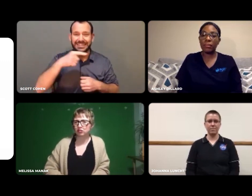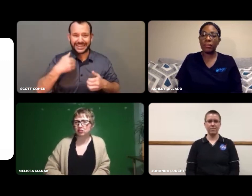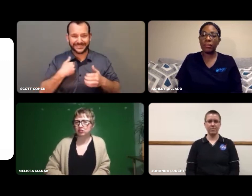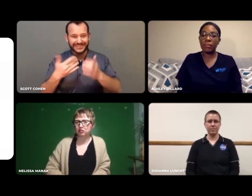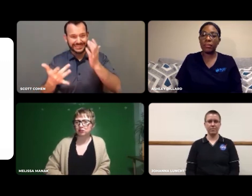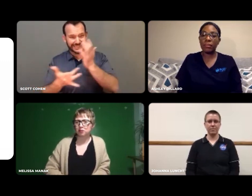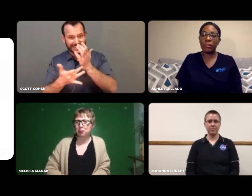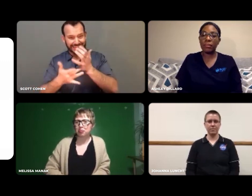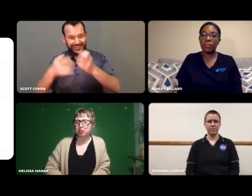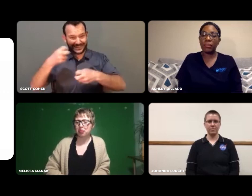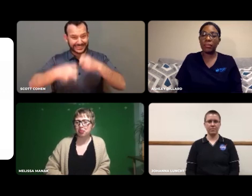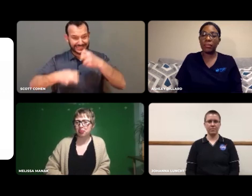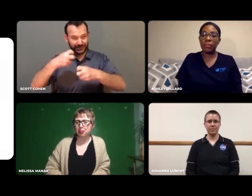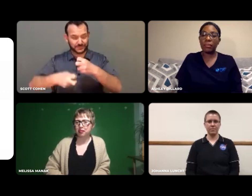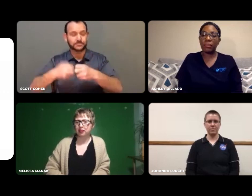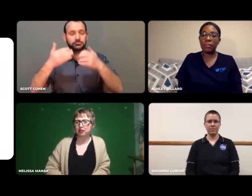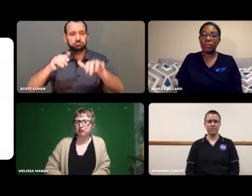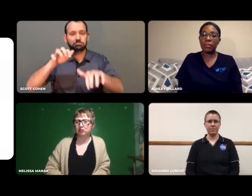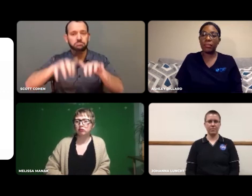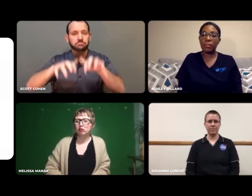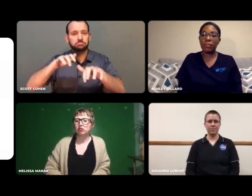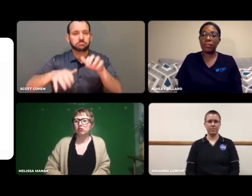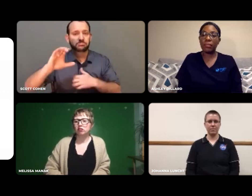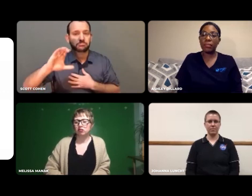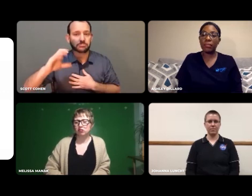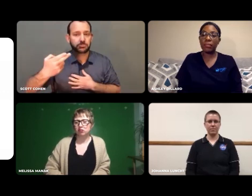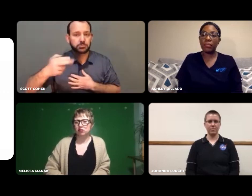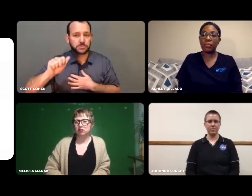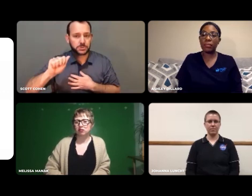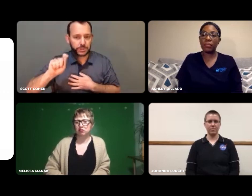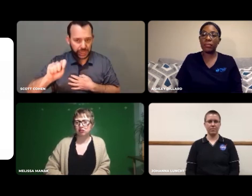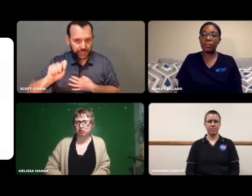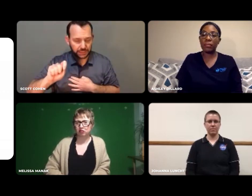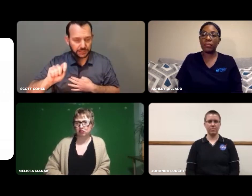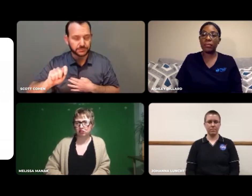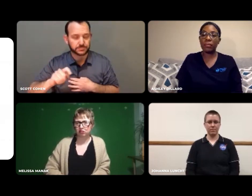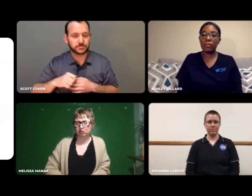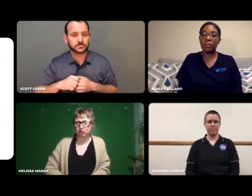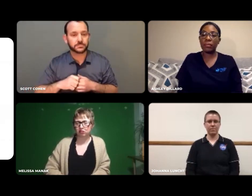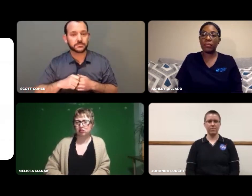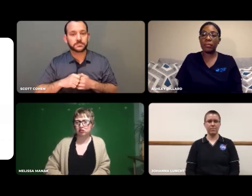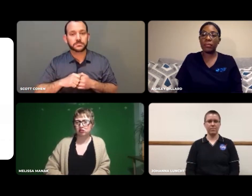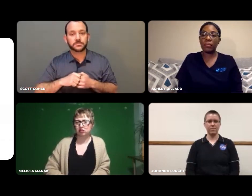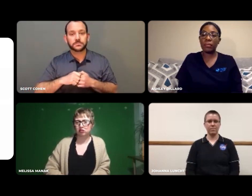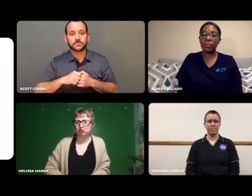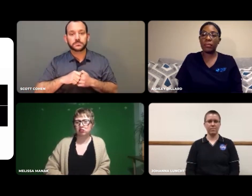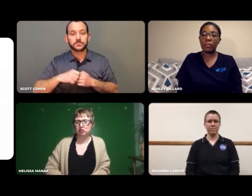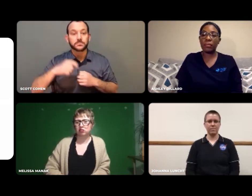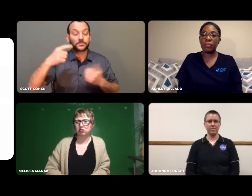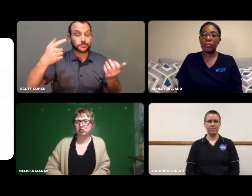If you have any technical issues, enter them into the chat box.